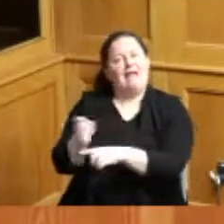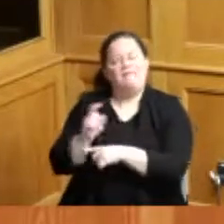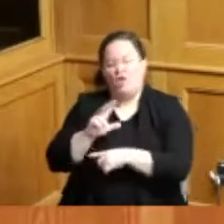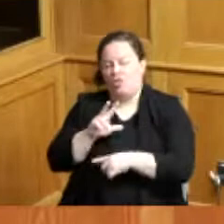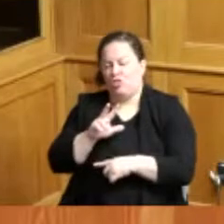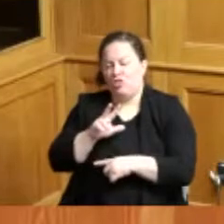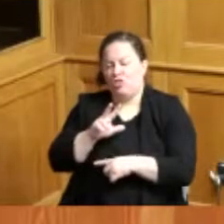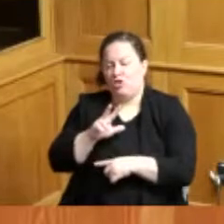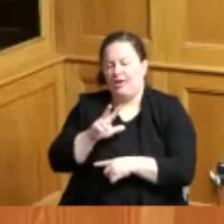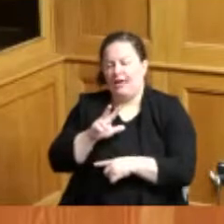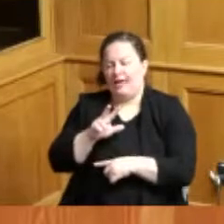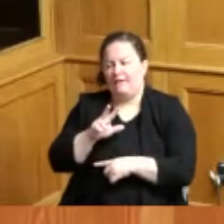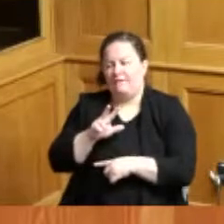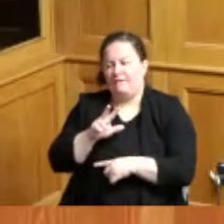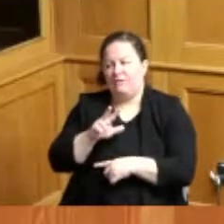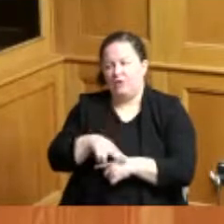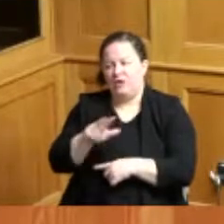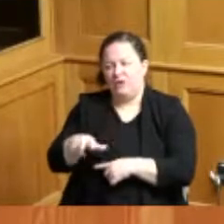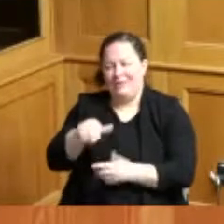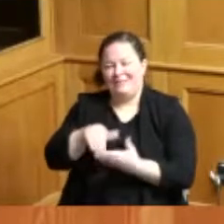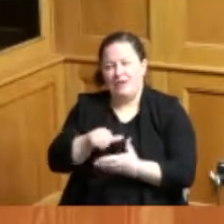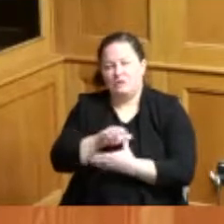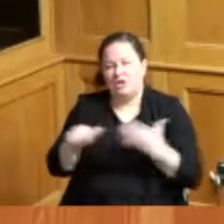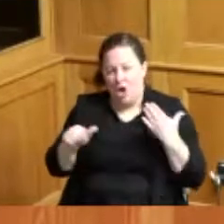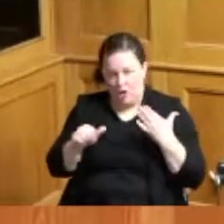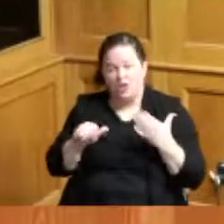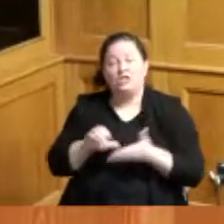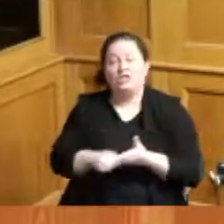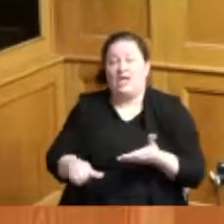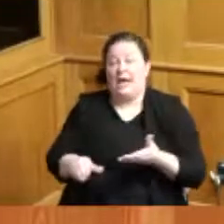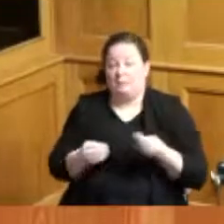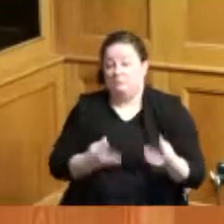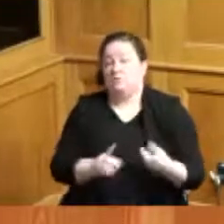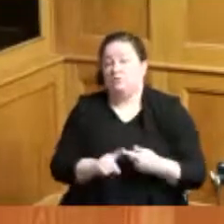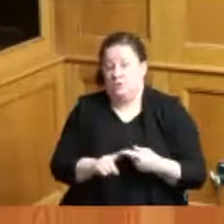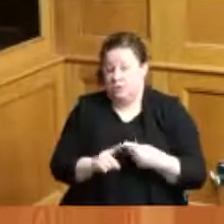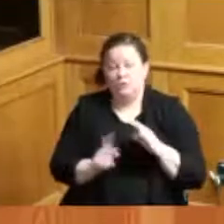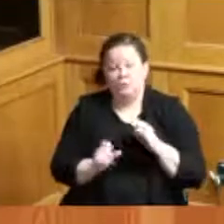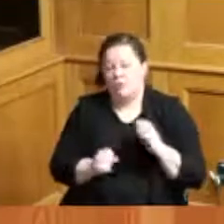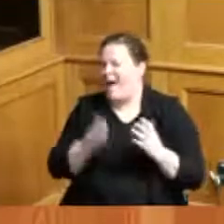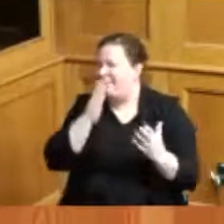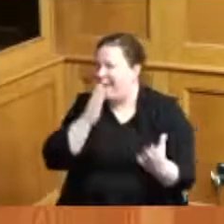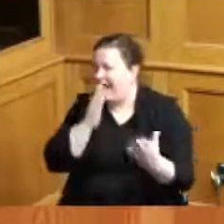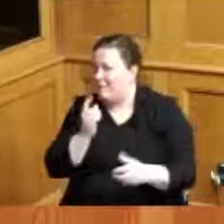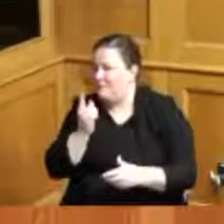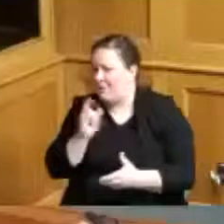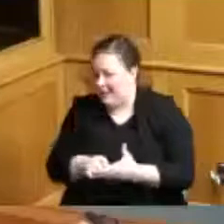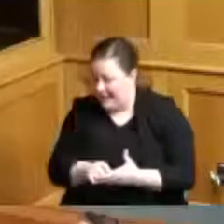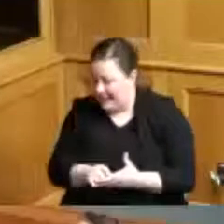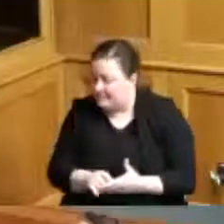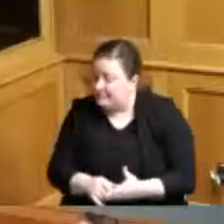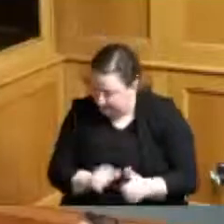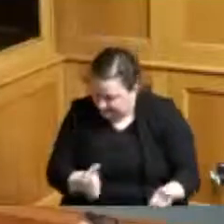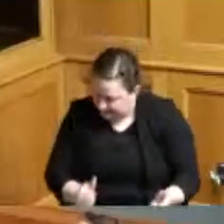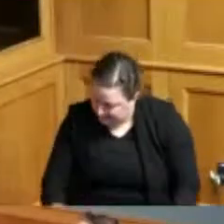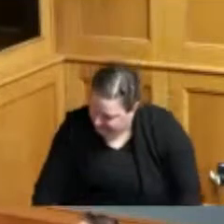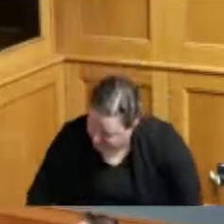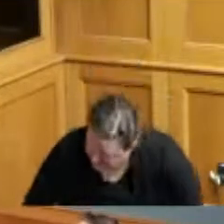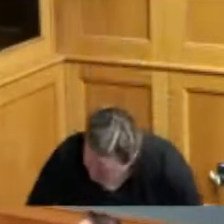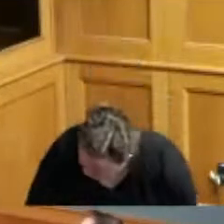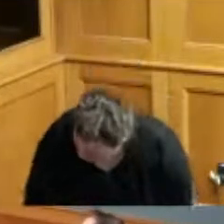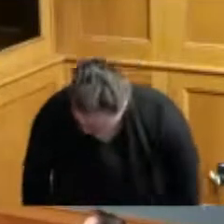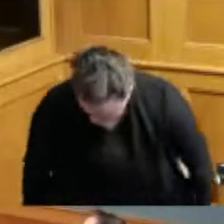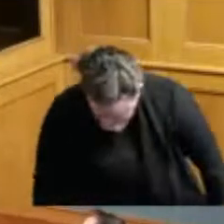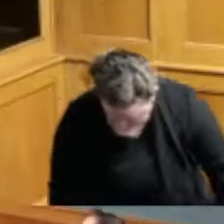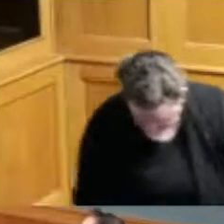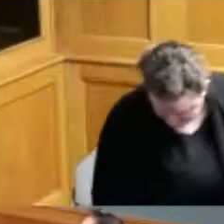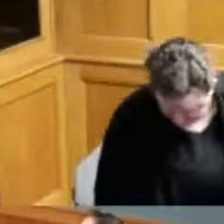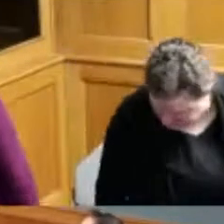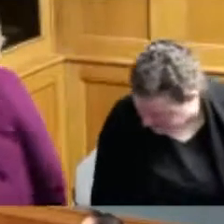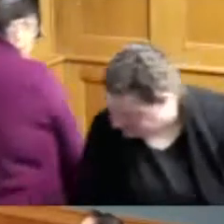food bank and so I thank them for inviting me okay Vice President Reece thank you and thank you for